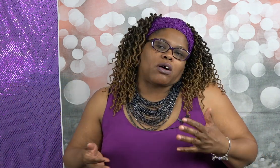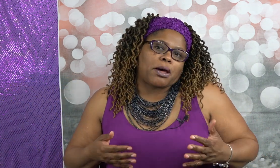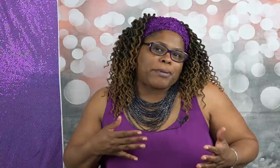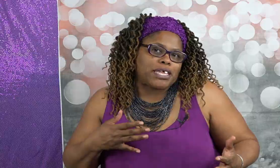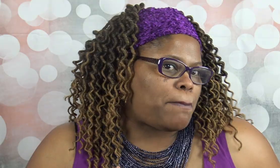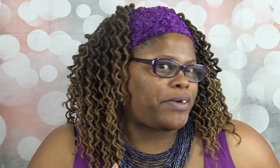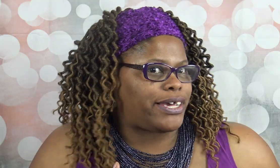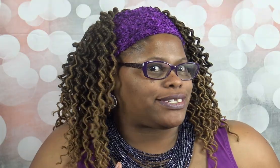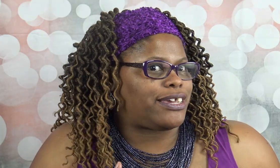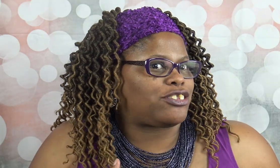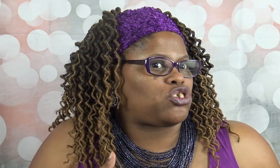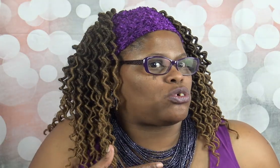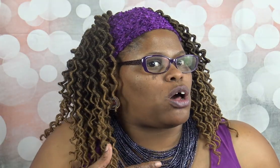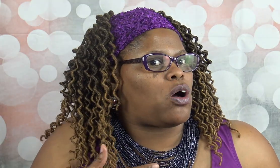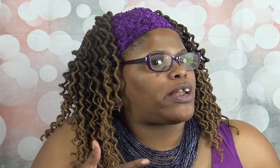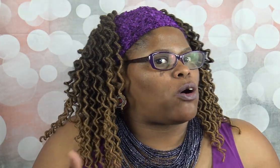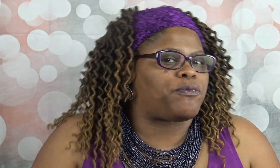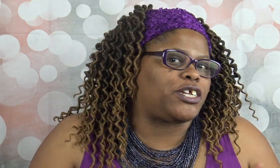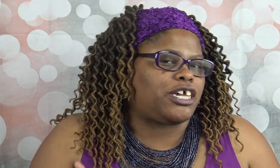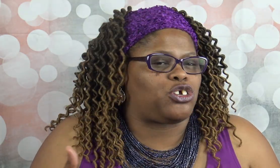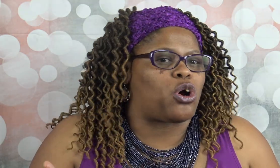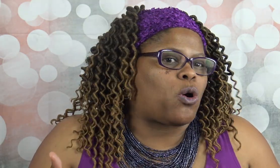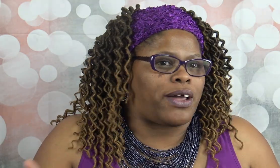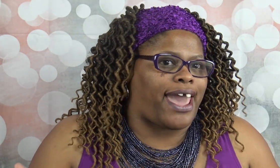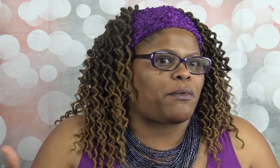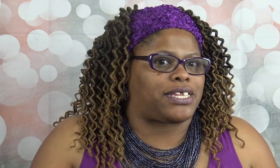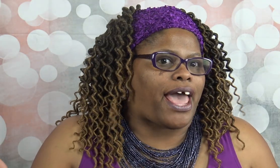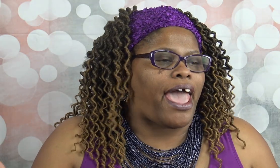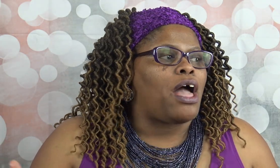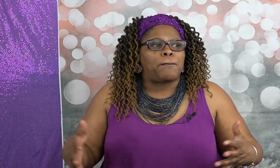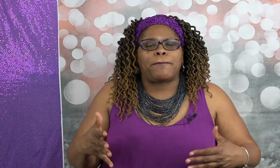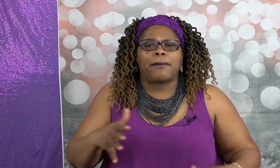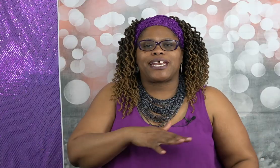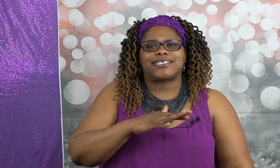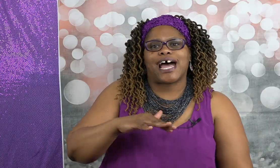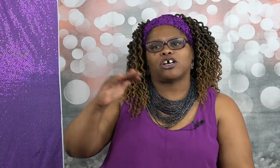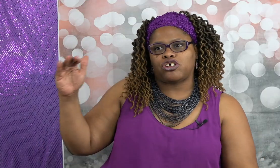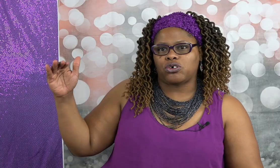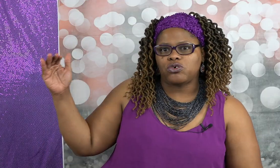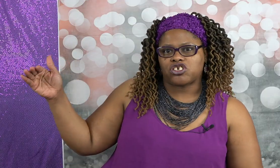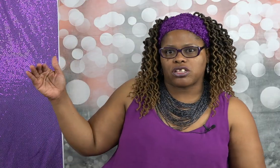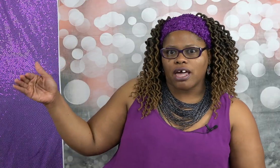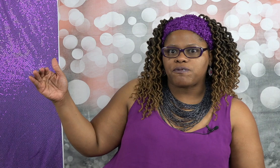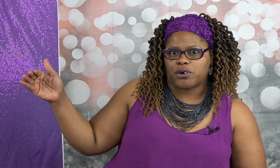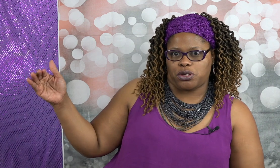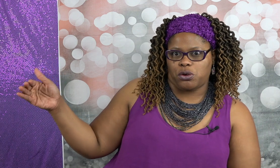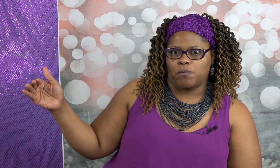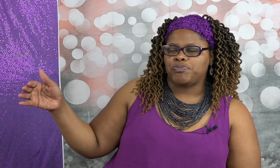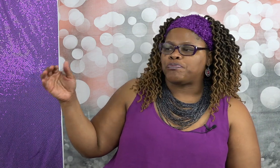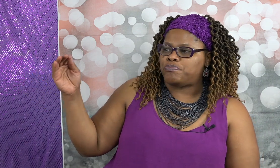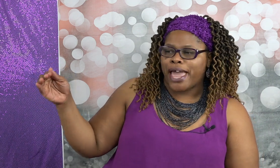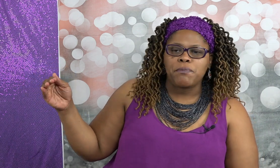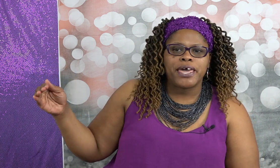all up in your business you know and hopefully you're okay with that but maybe that's not a huge thing for you maybe